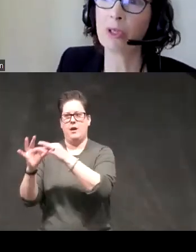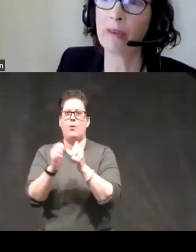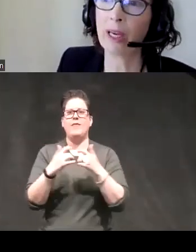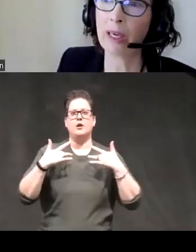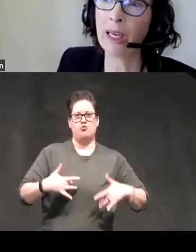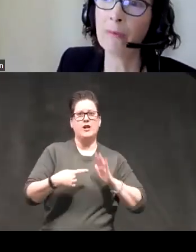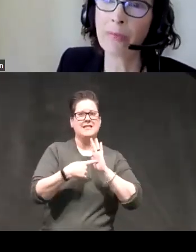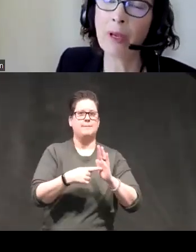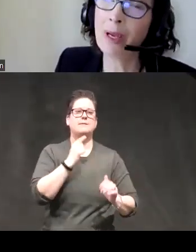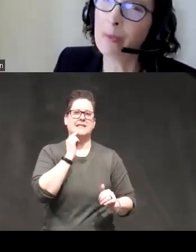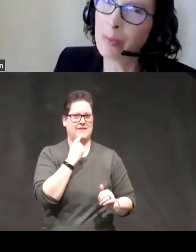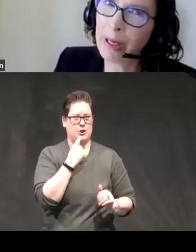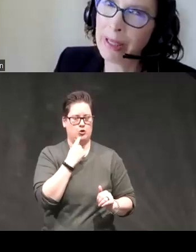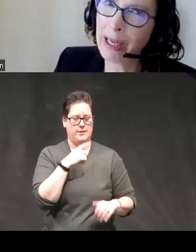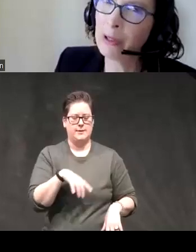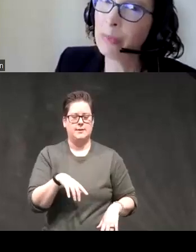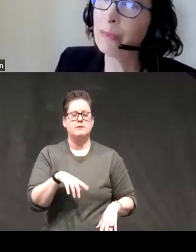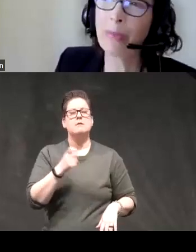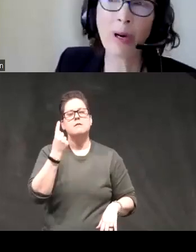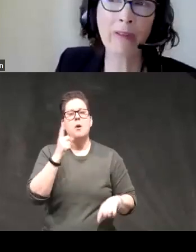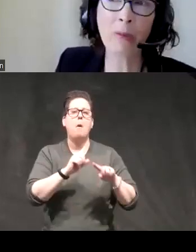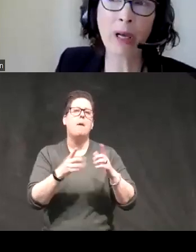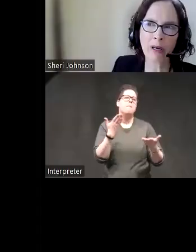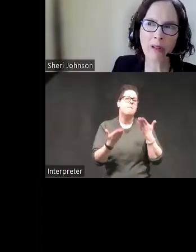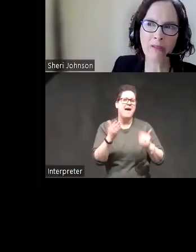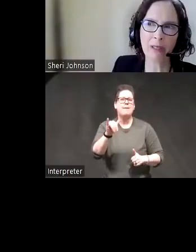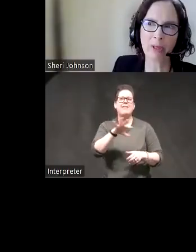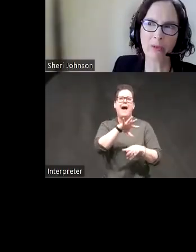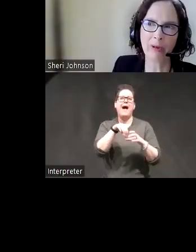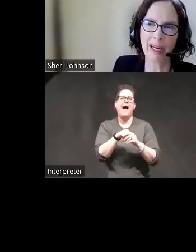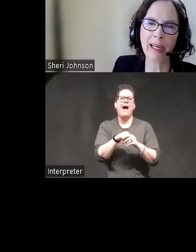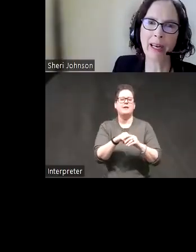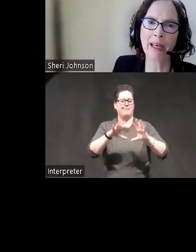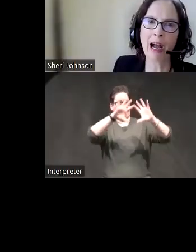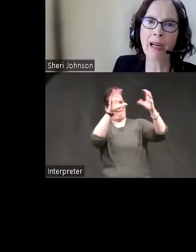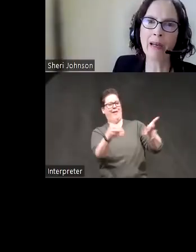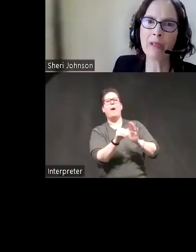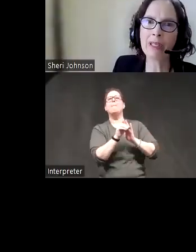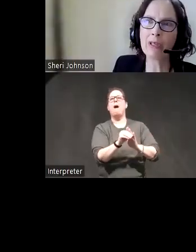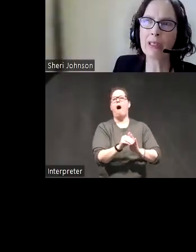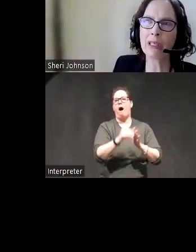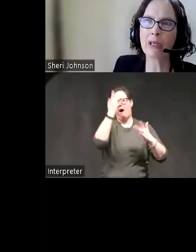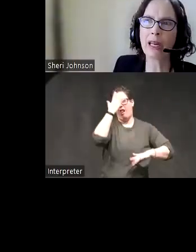severity but that could be part of a model of symptoms right and I was interested could it